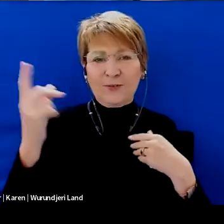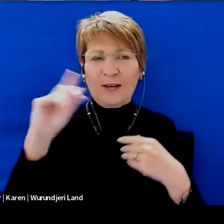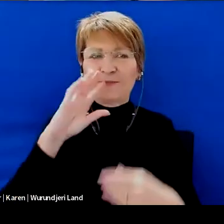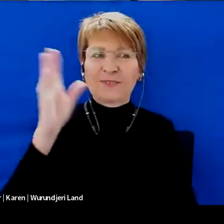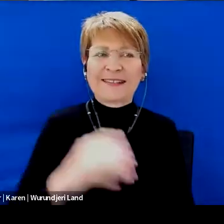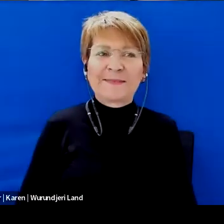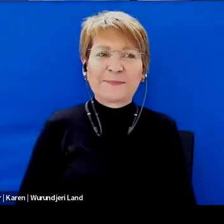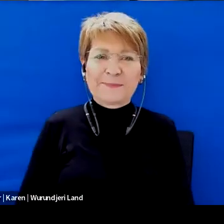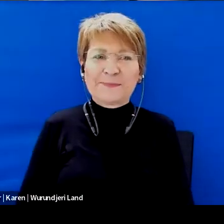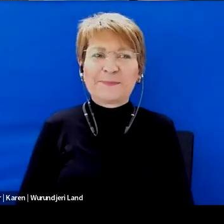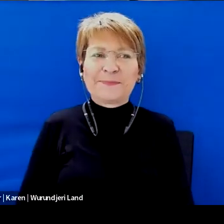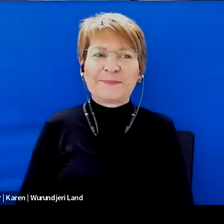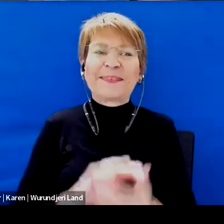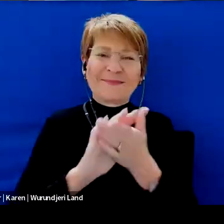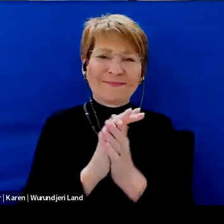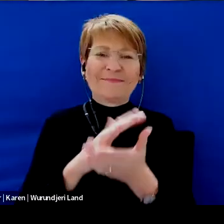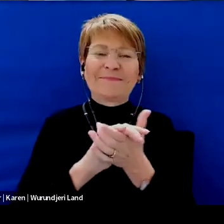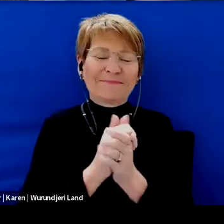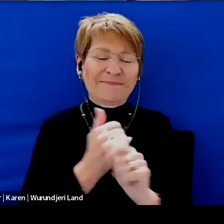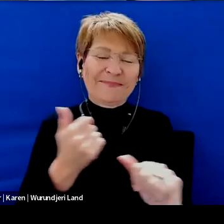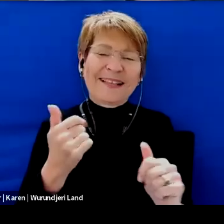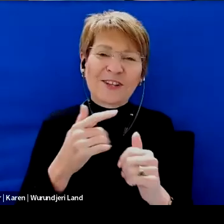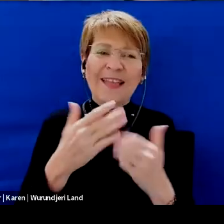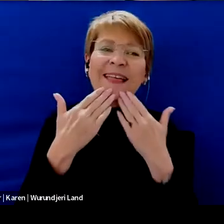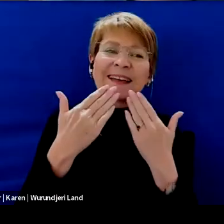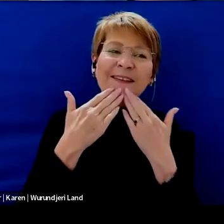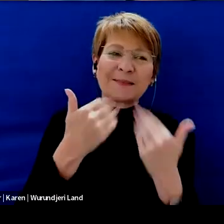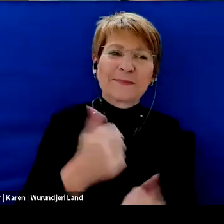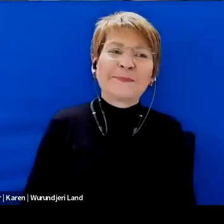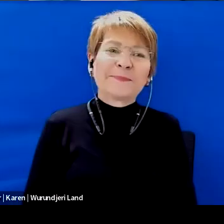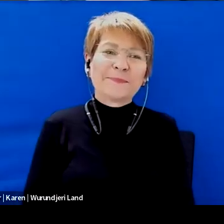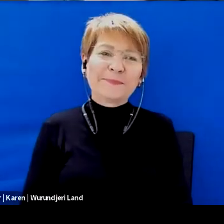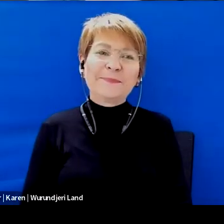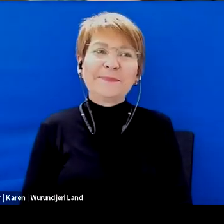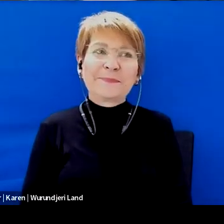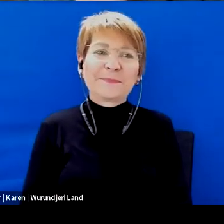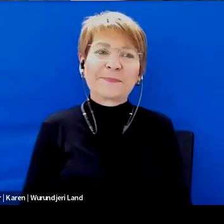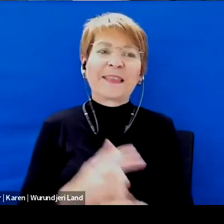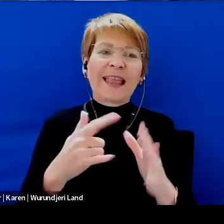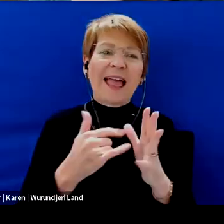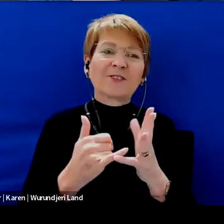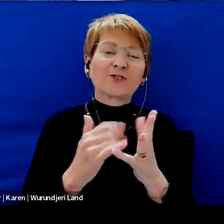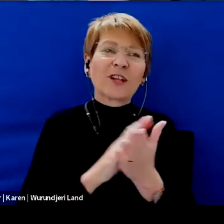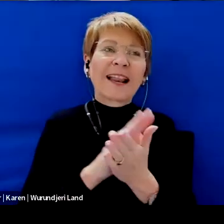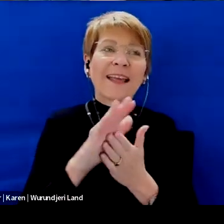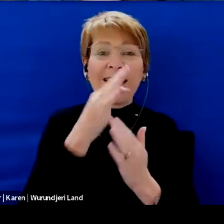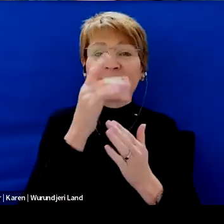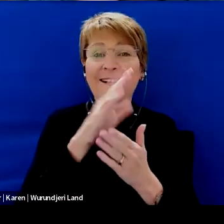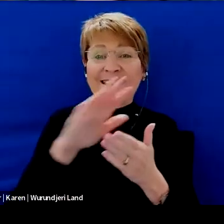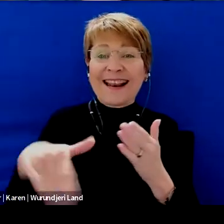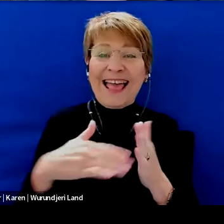Pleasure today. Thanks everyone. Ashley, can we get the last word.